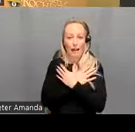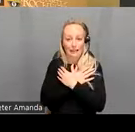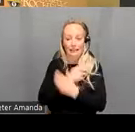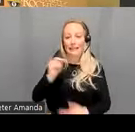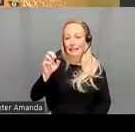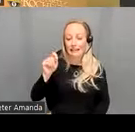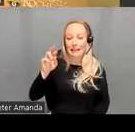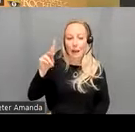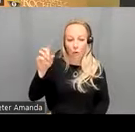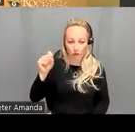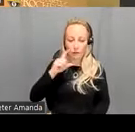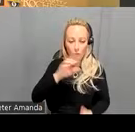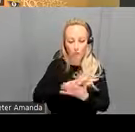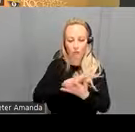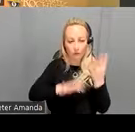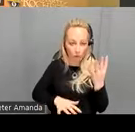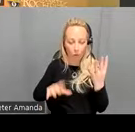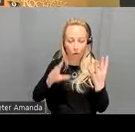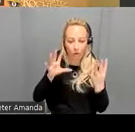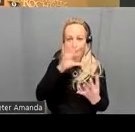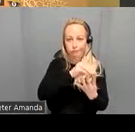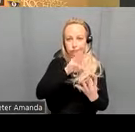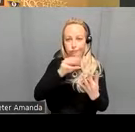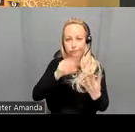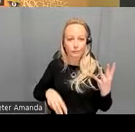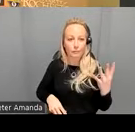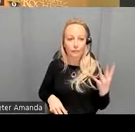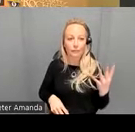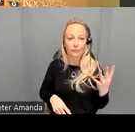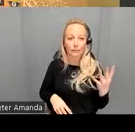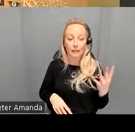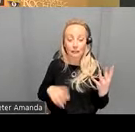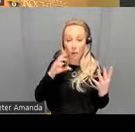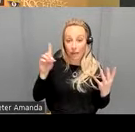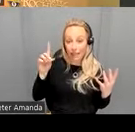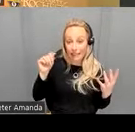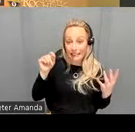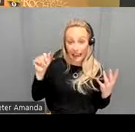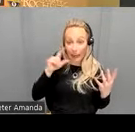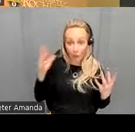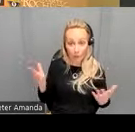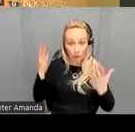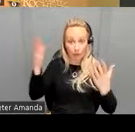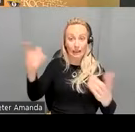sensory networks as noted uh so the data that I'm going to be presenting you uh to you deriv mainly